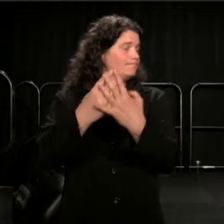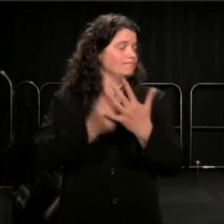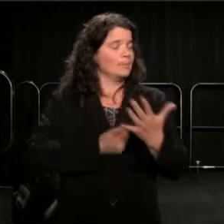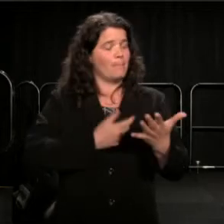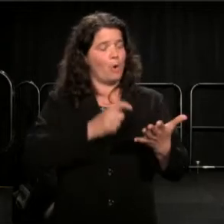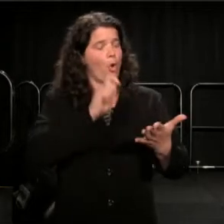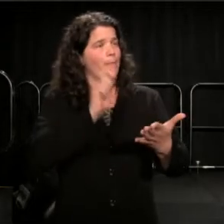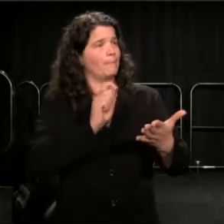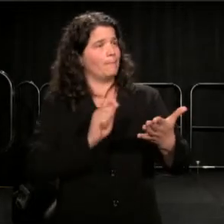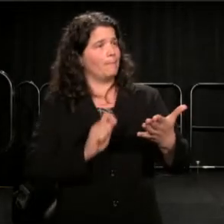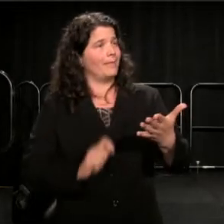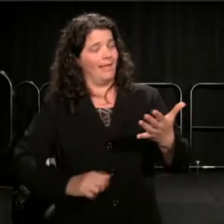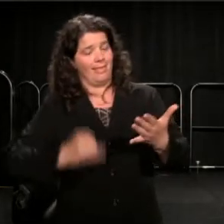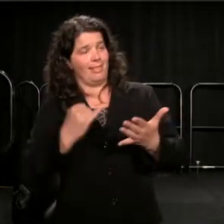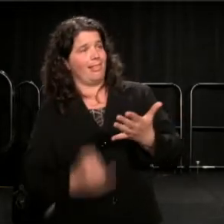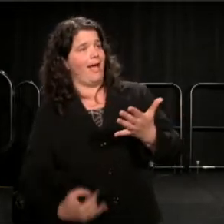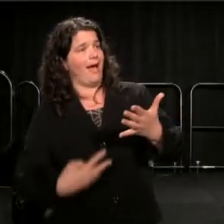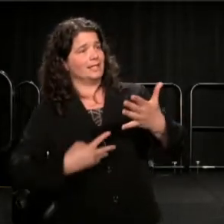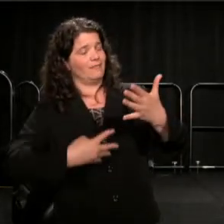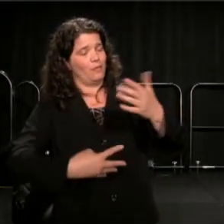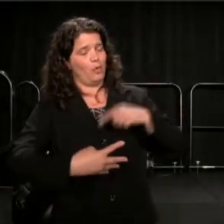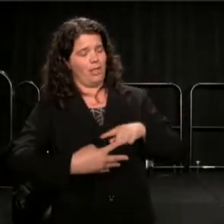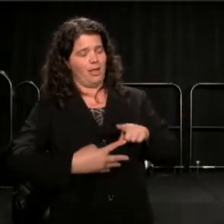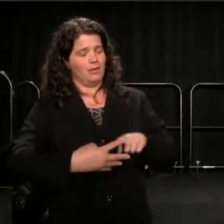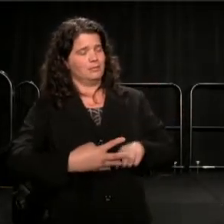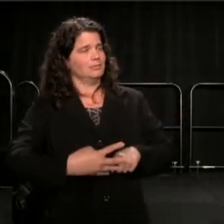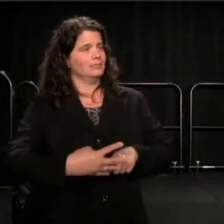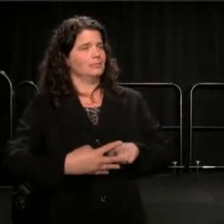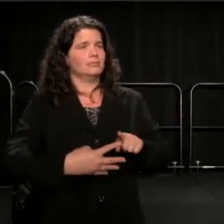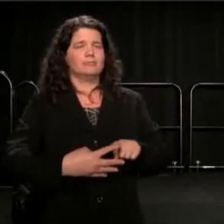Four lines, I never will forget.